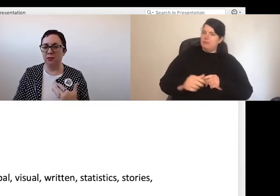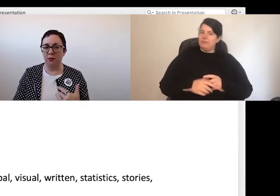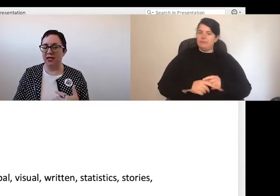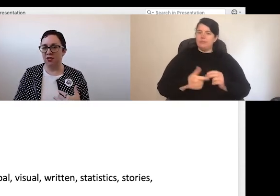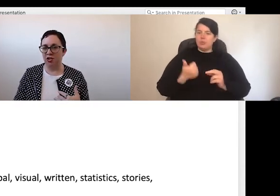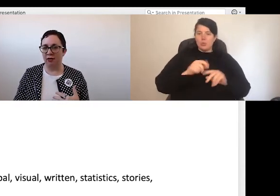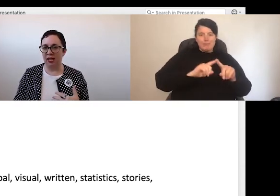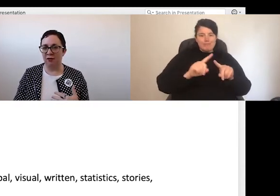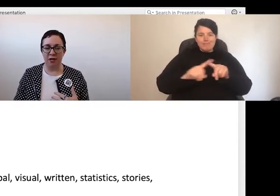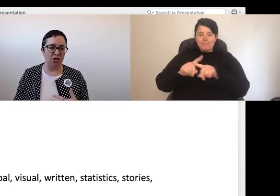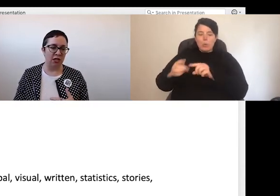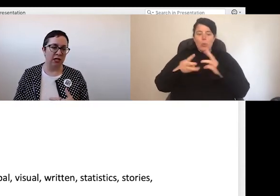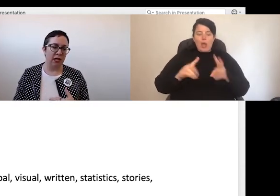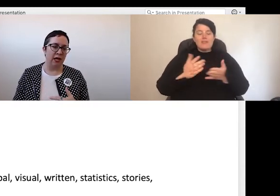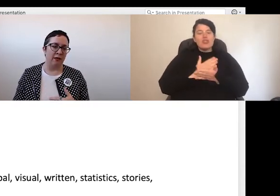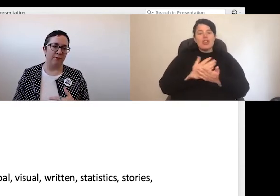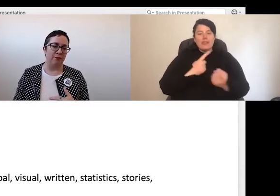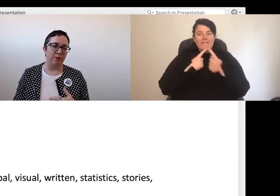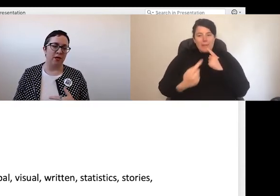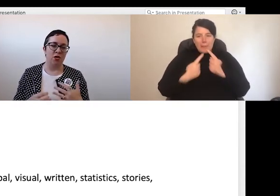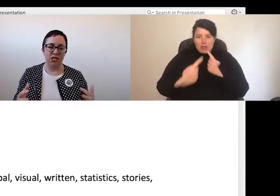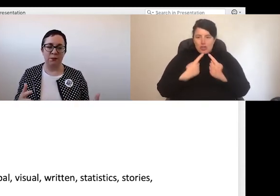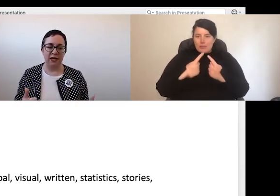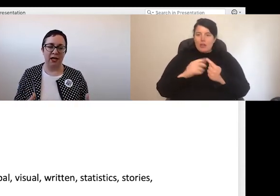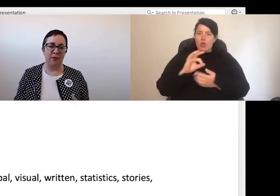Using multiple ways of sharing information, not just speaking, be